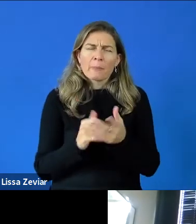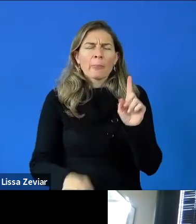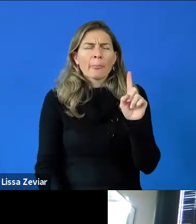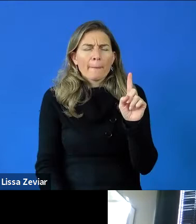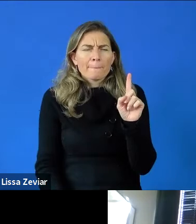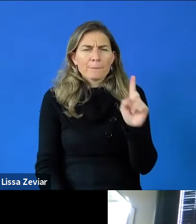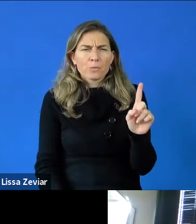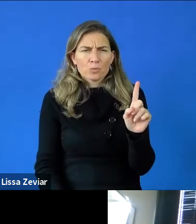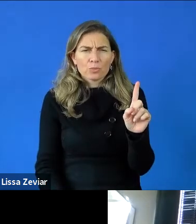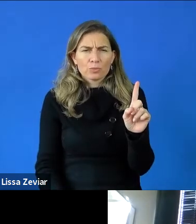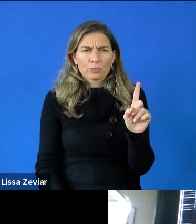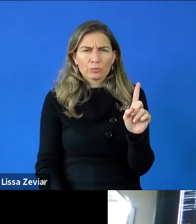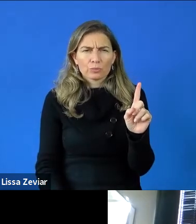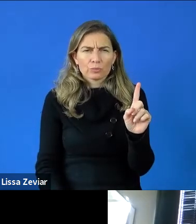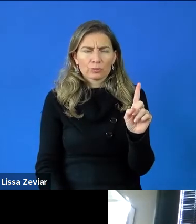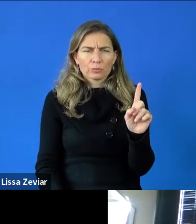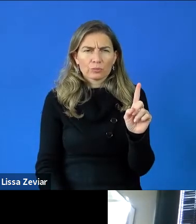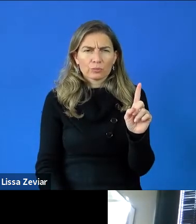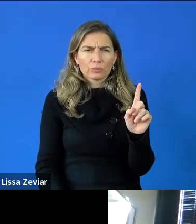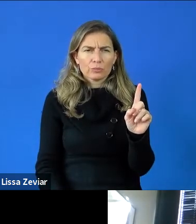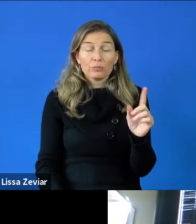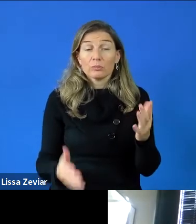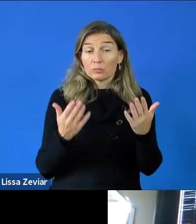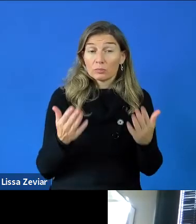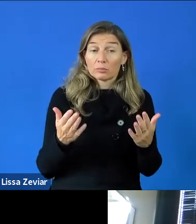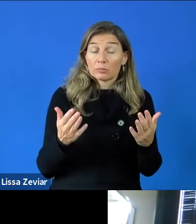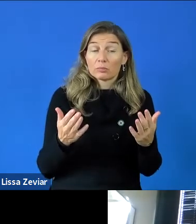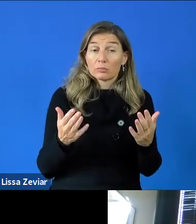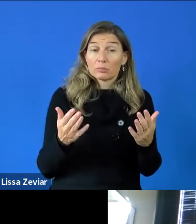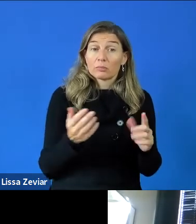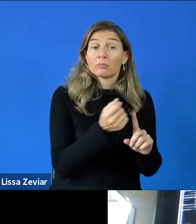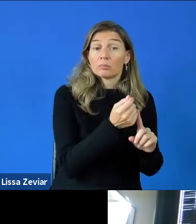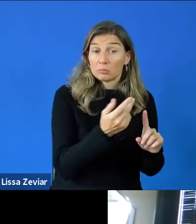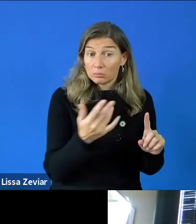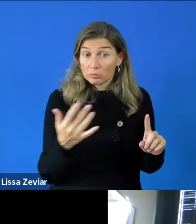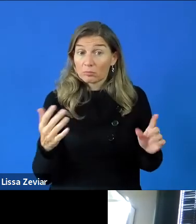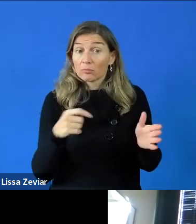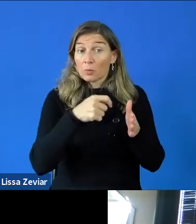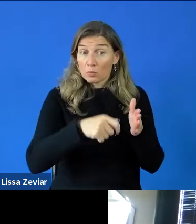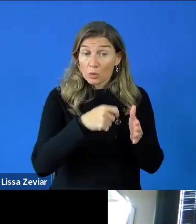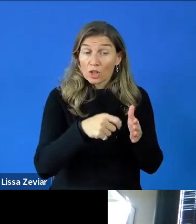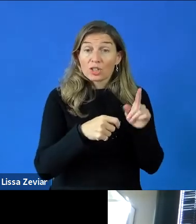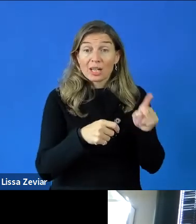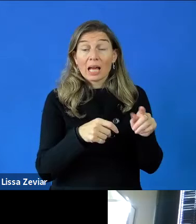But given the fact that there are several projects where accessibility is included, I would like to know,